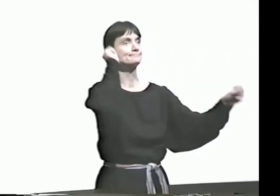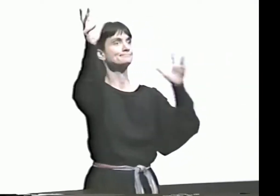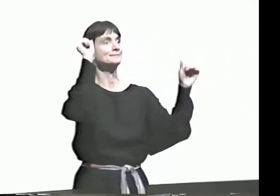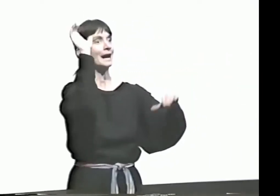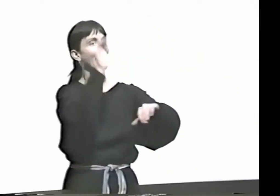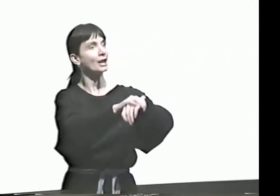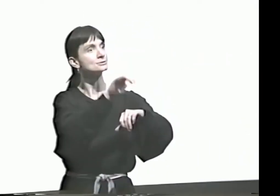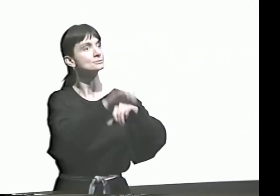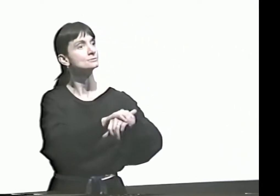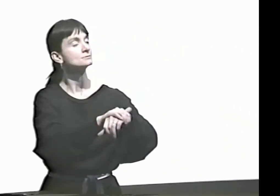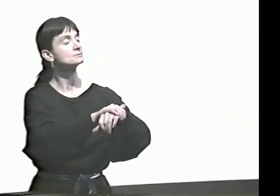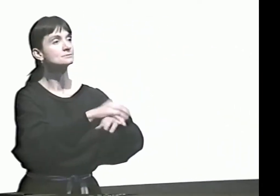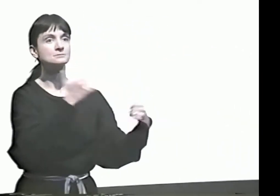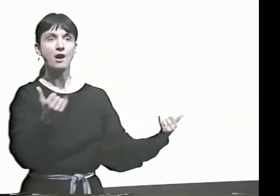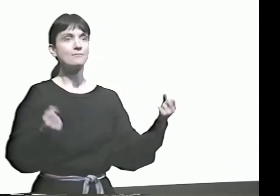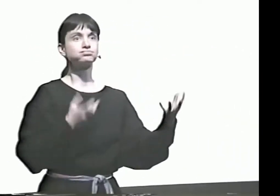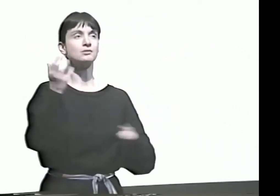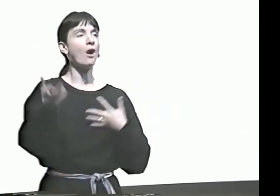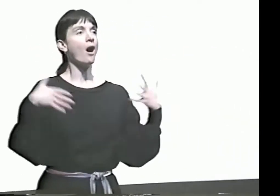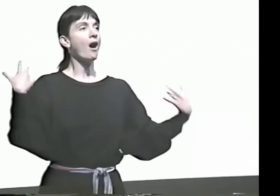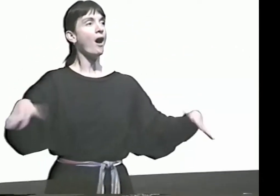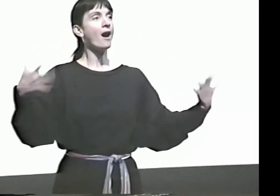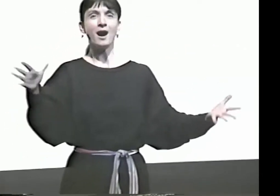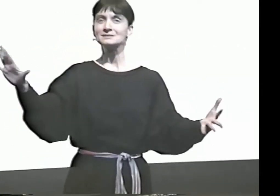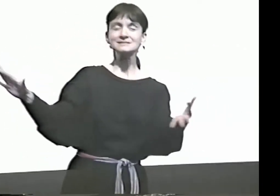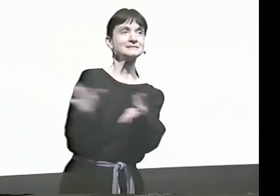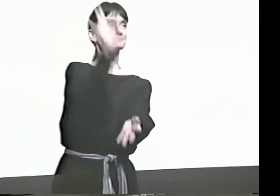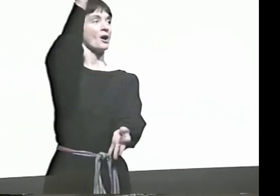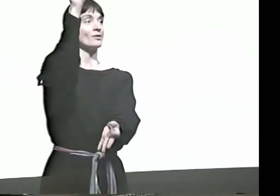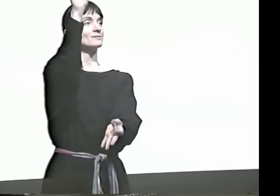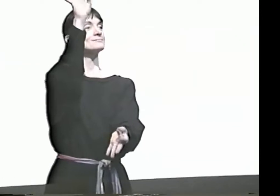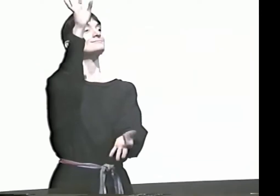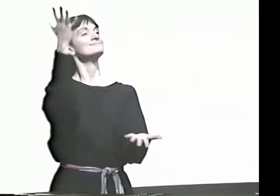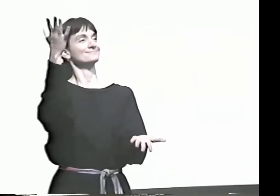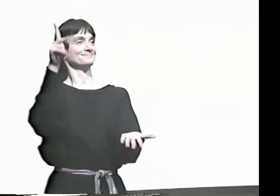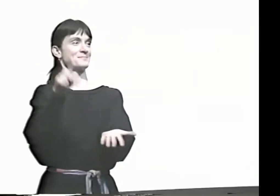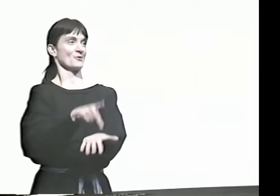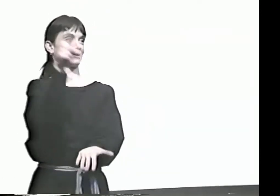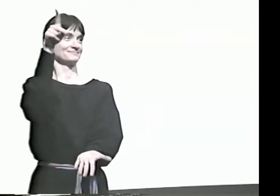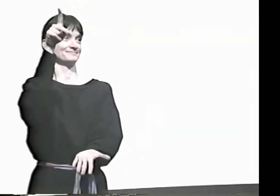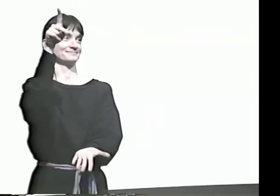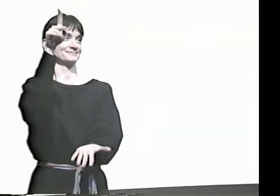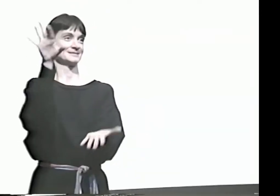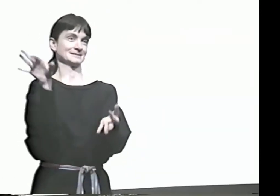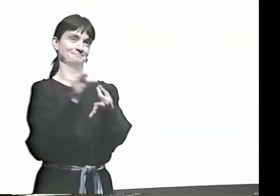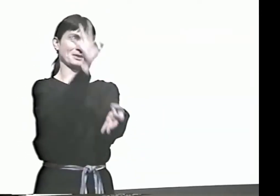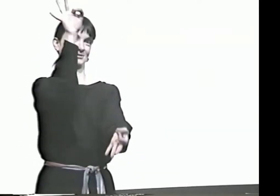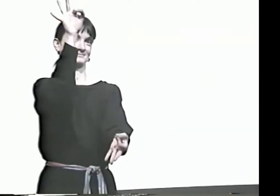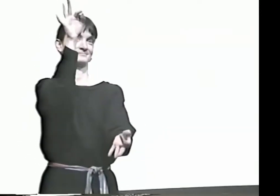"IN THE PAST, WE HAD TO WRITE AND USE THE ENGLISH LANGUAGE, "BUT NOW WE'RE FREE, AND WE'RE SPIRITUALLY